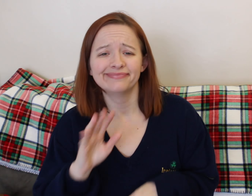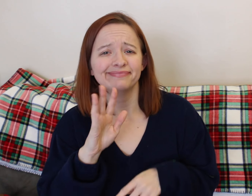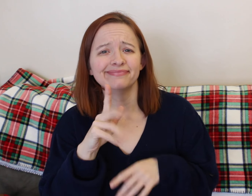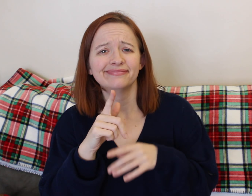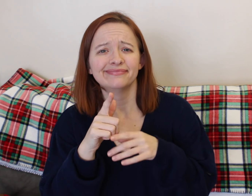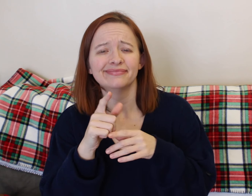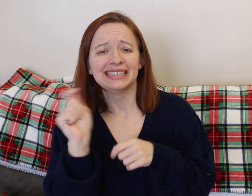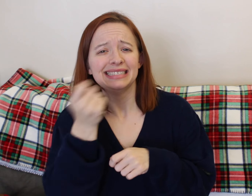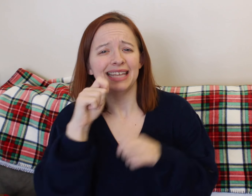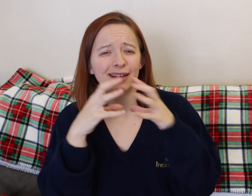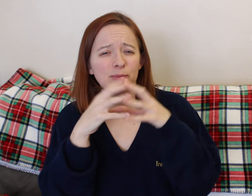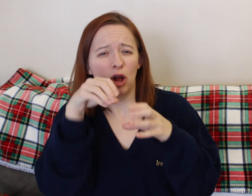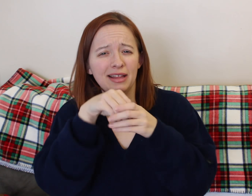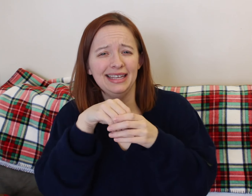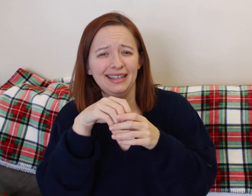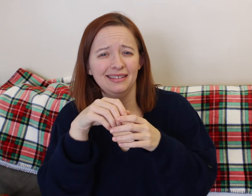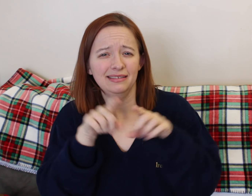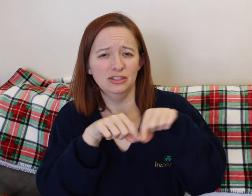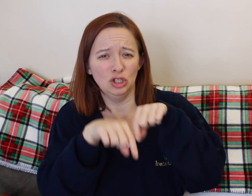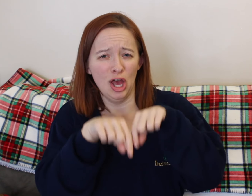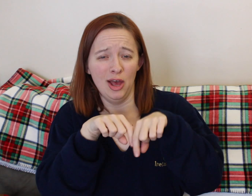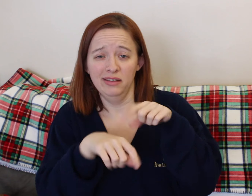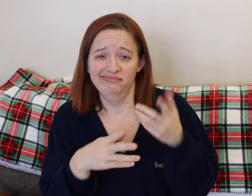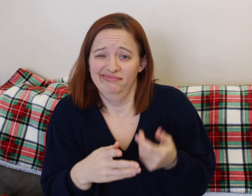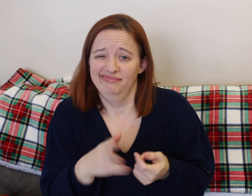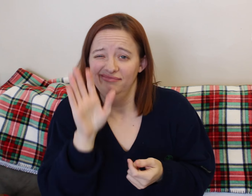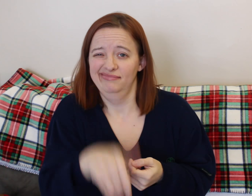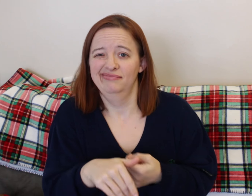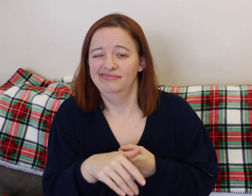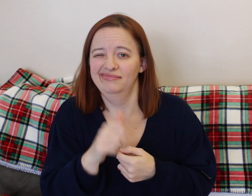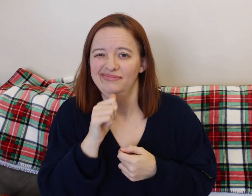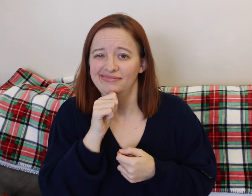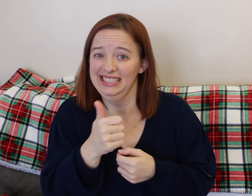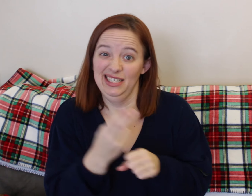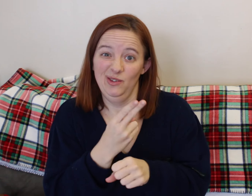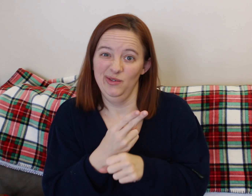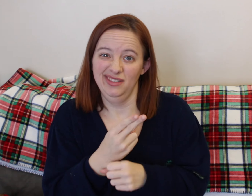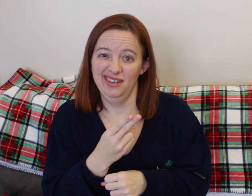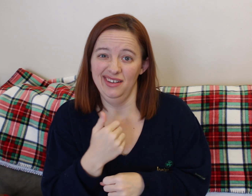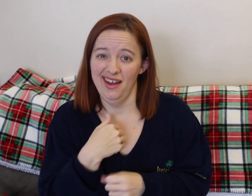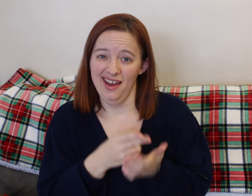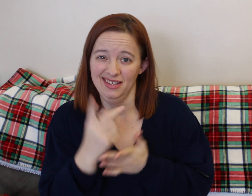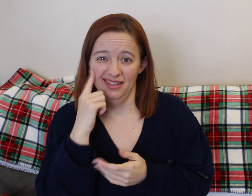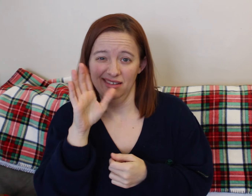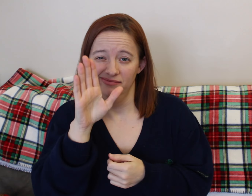Regardless if you have a c-section or vaginal birth, it's just really nice to have. I really liked that even though I didn't end up breastfeeding for very long.